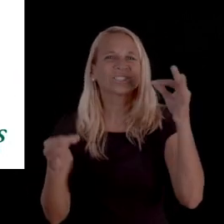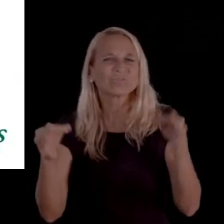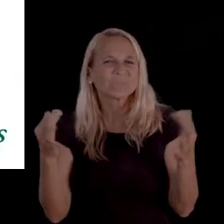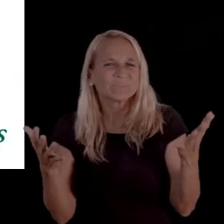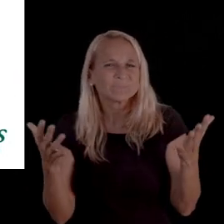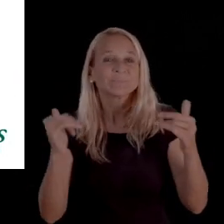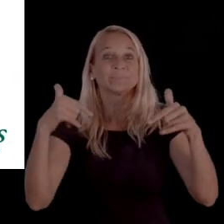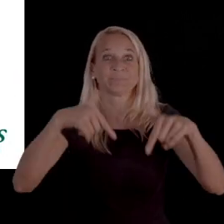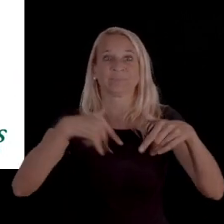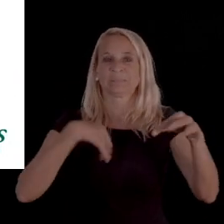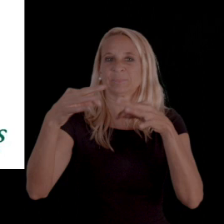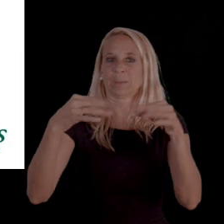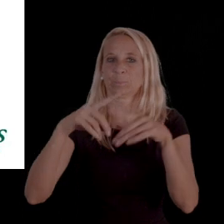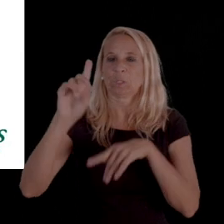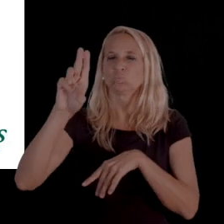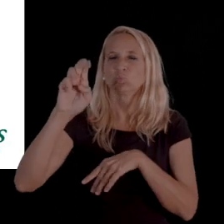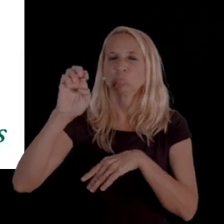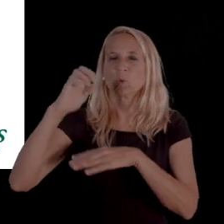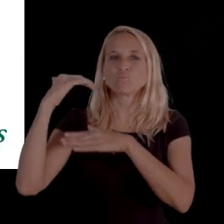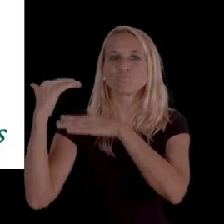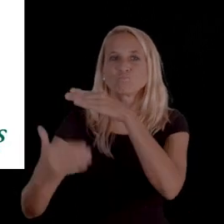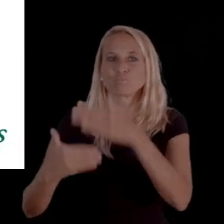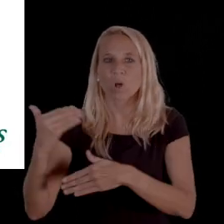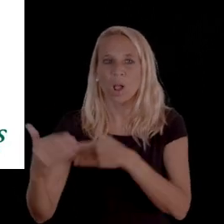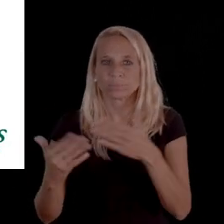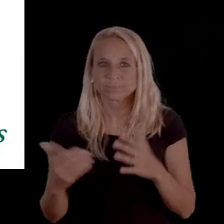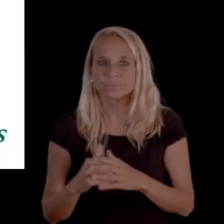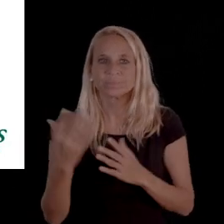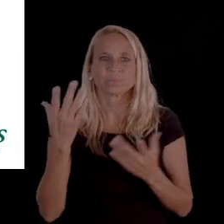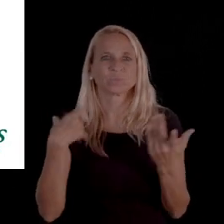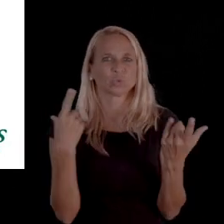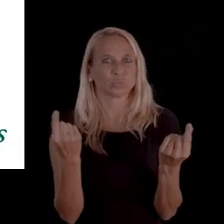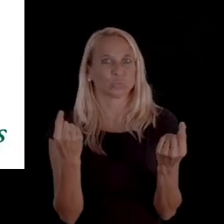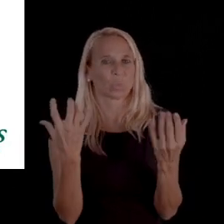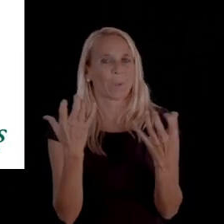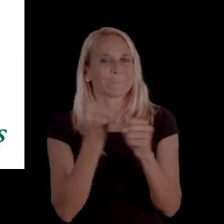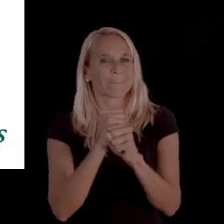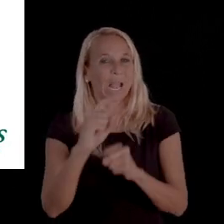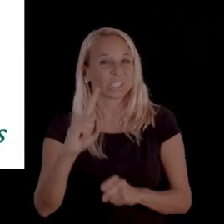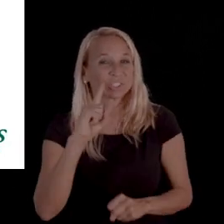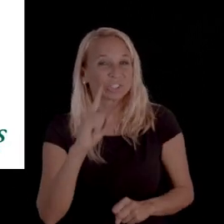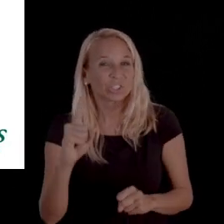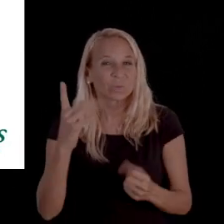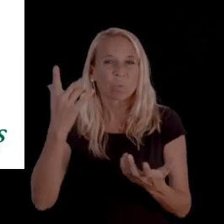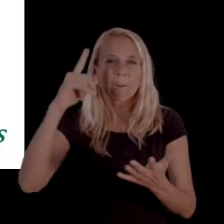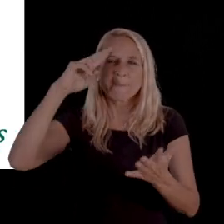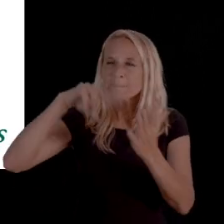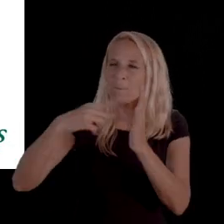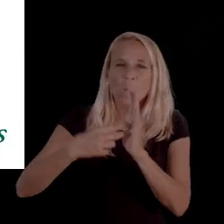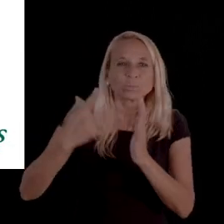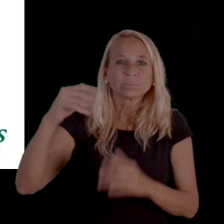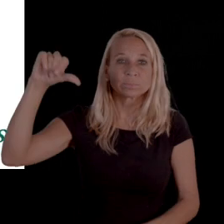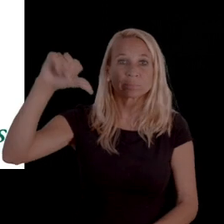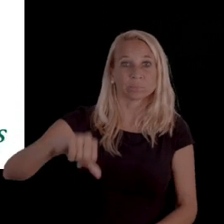So, on this slide we talk about due process. And what we do want to make sure